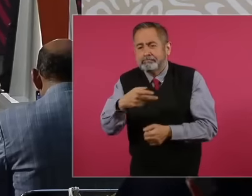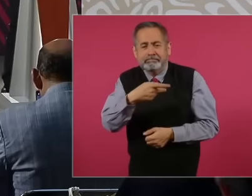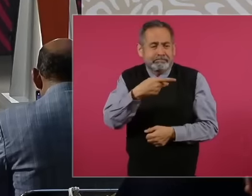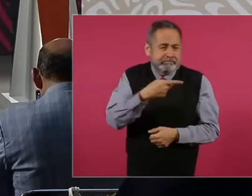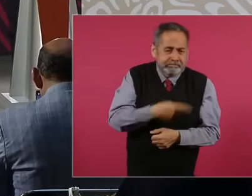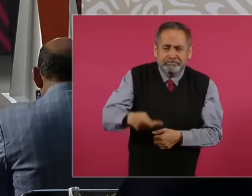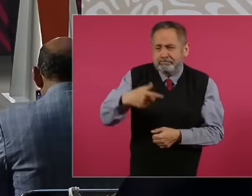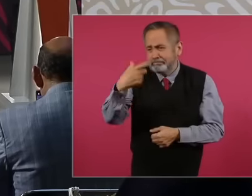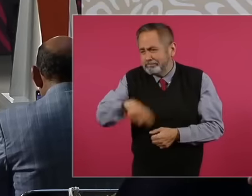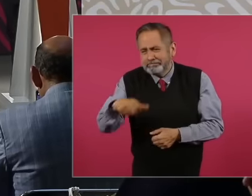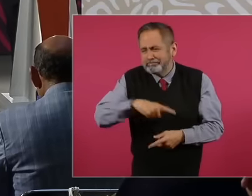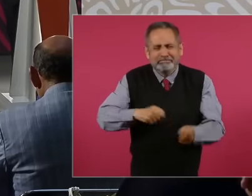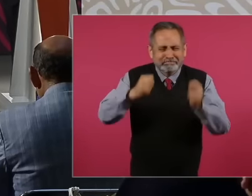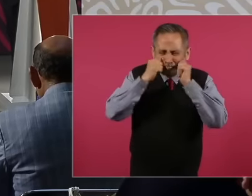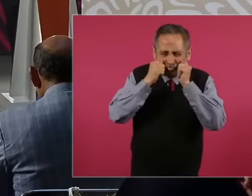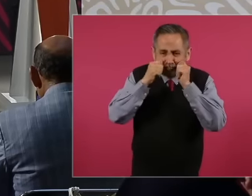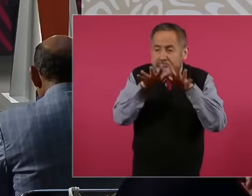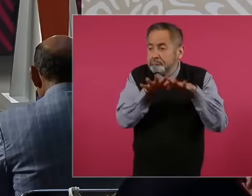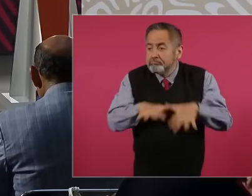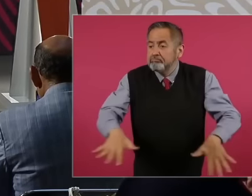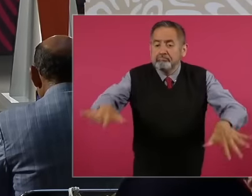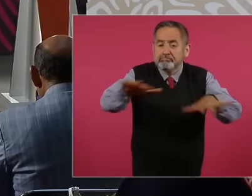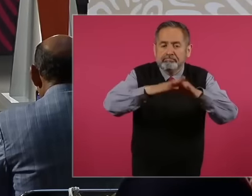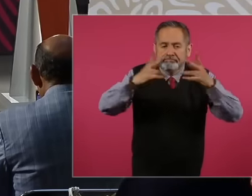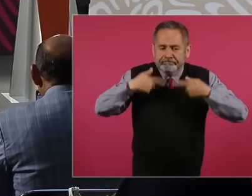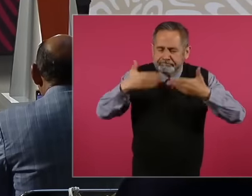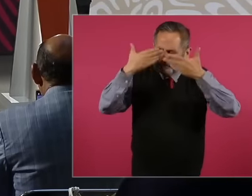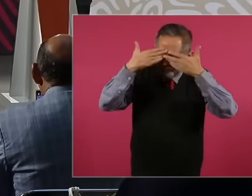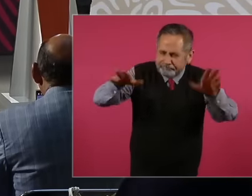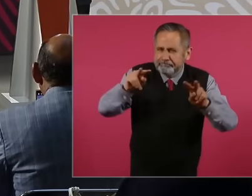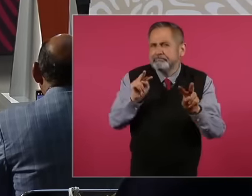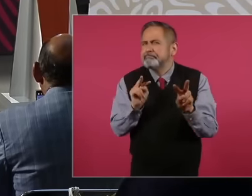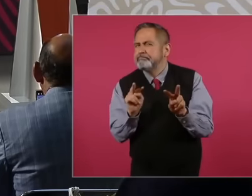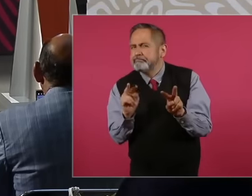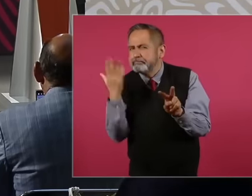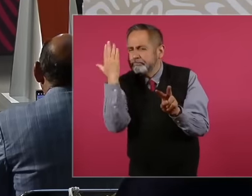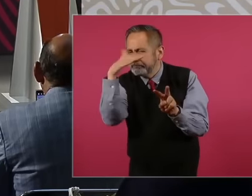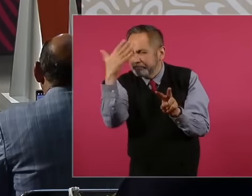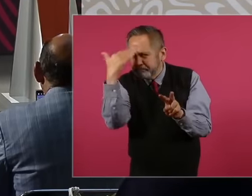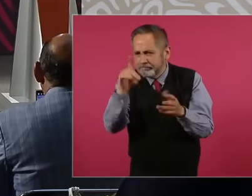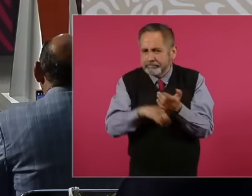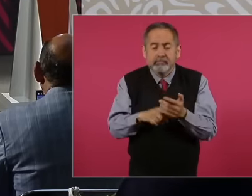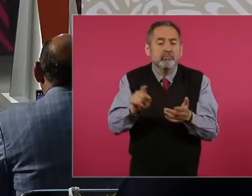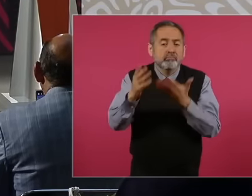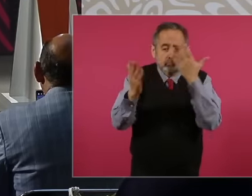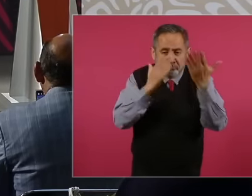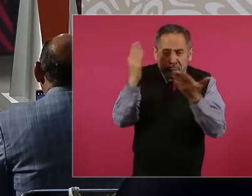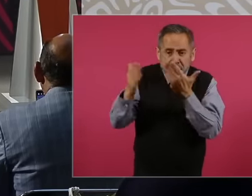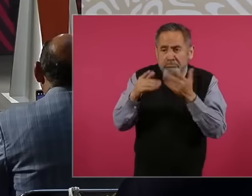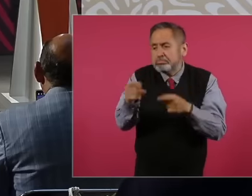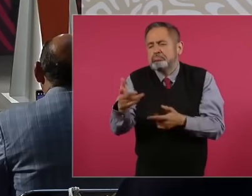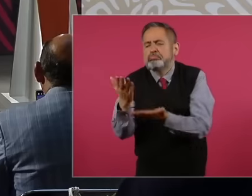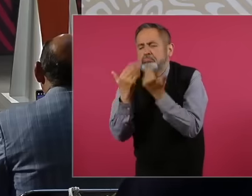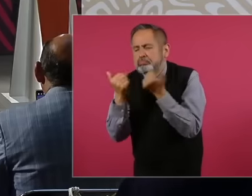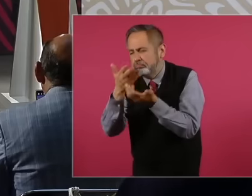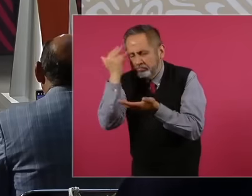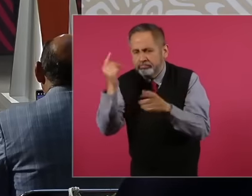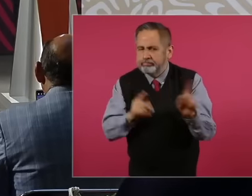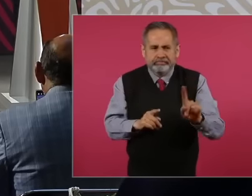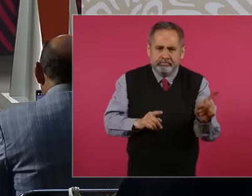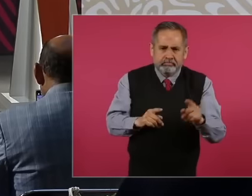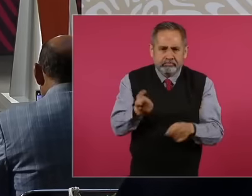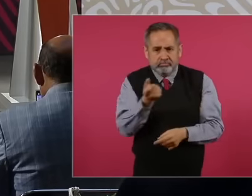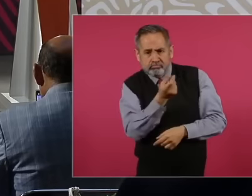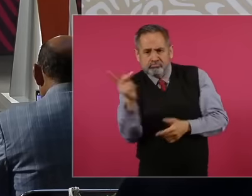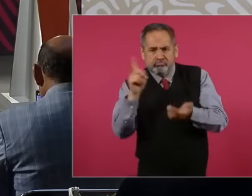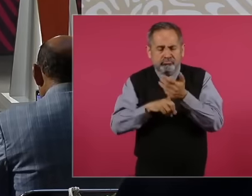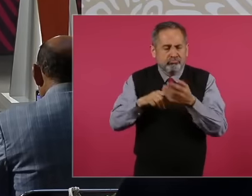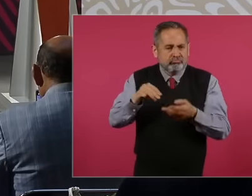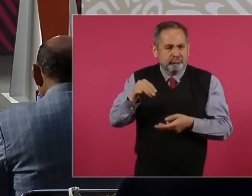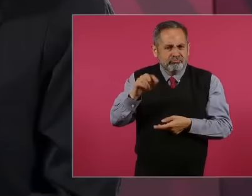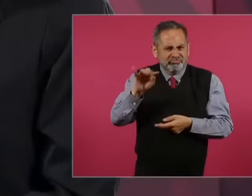with social classes or academic level there are those who have master's degrees doctorates and